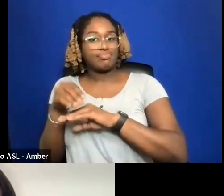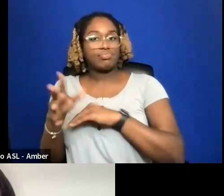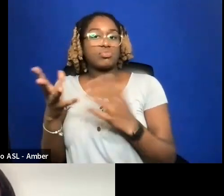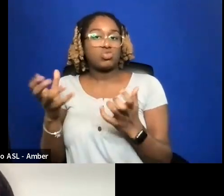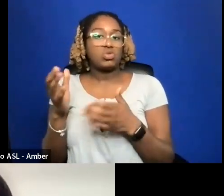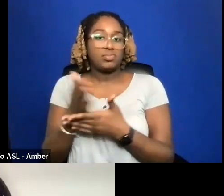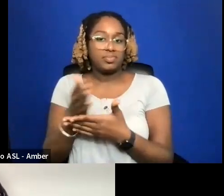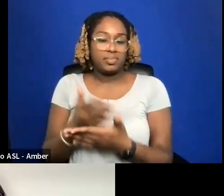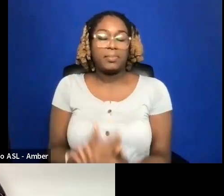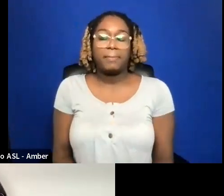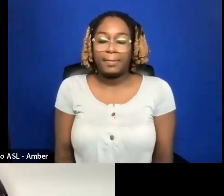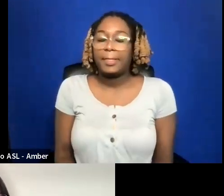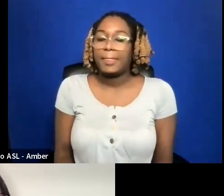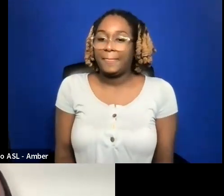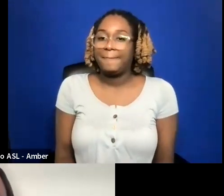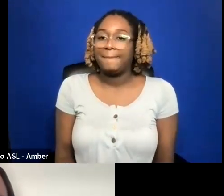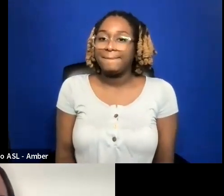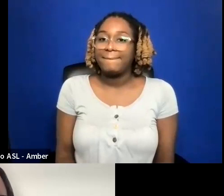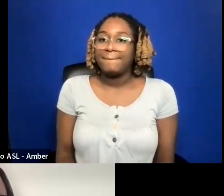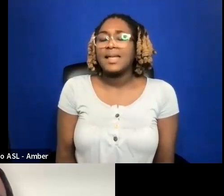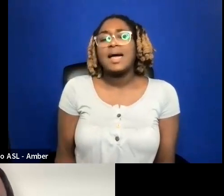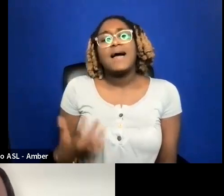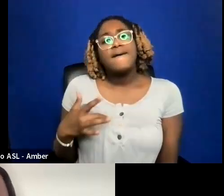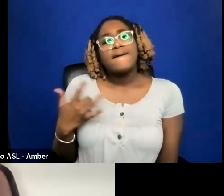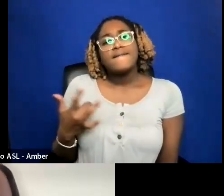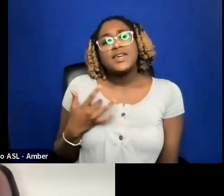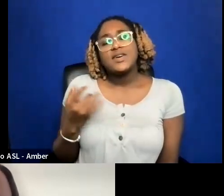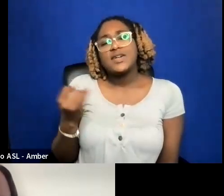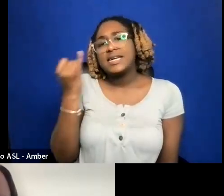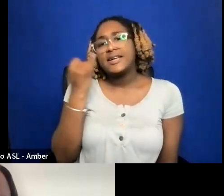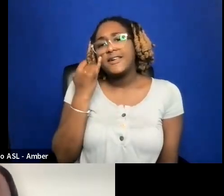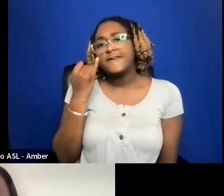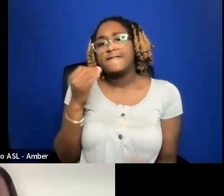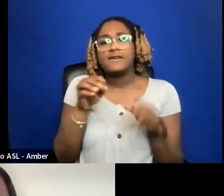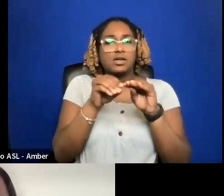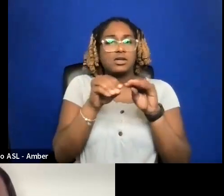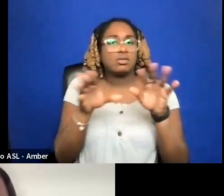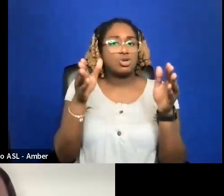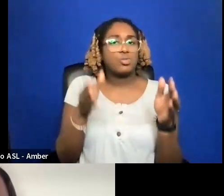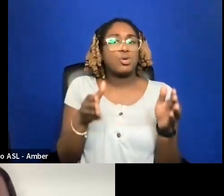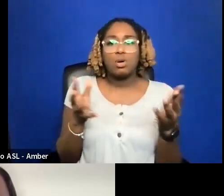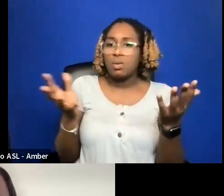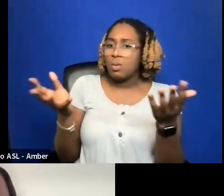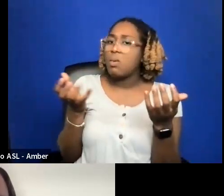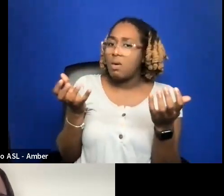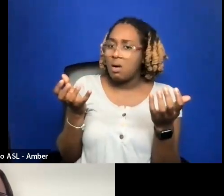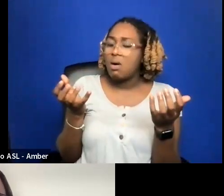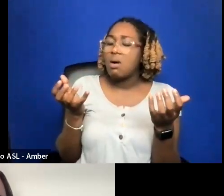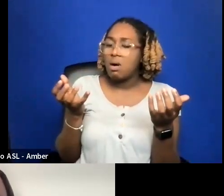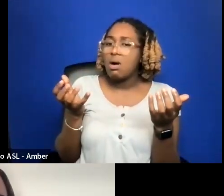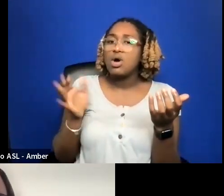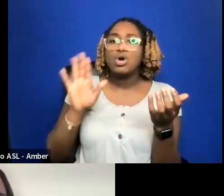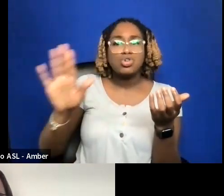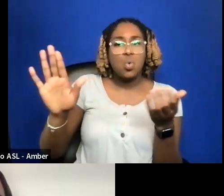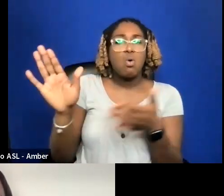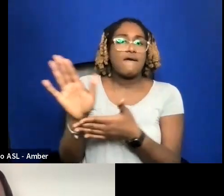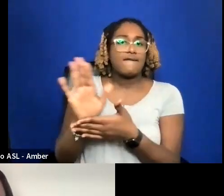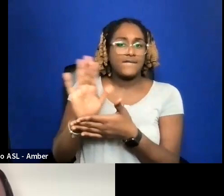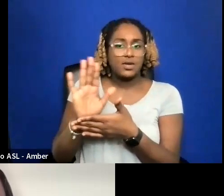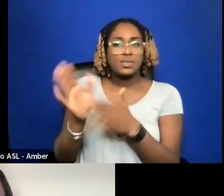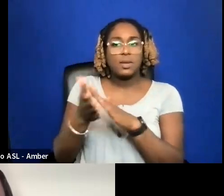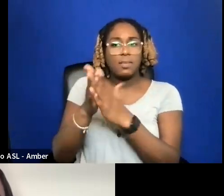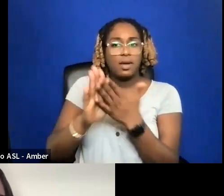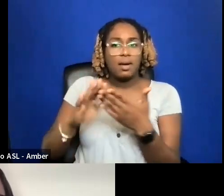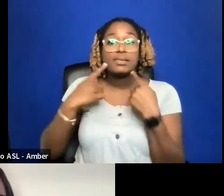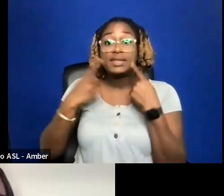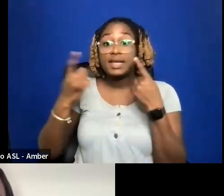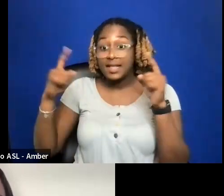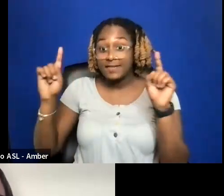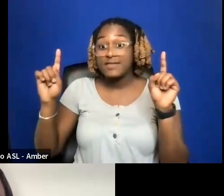I FILE LIKE IF A DISTRIBUTOR WANTS YOUR FILM TO SUCCEED, THEY SHOULD LET YOU MAKE IT SUCCEED IN ANY